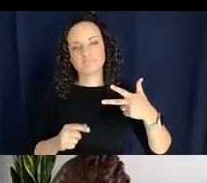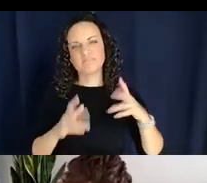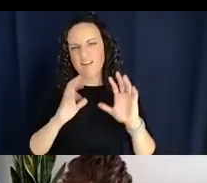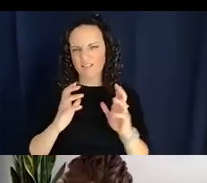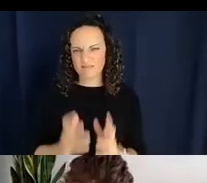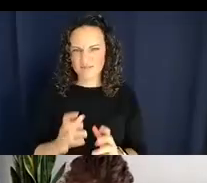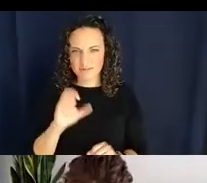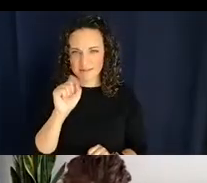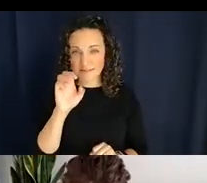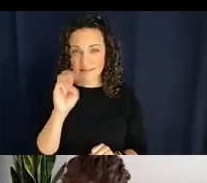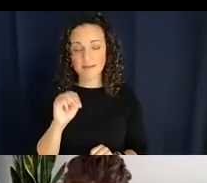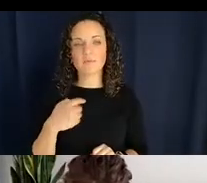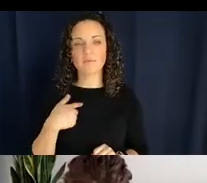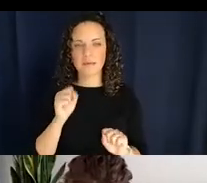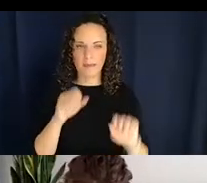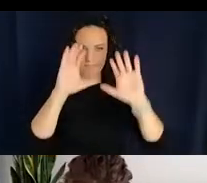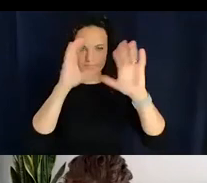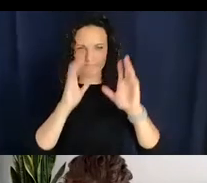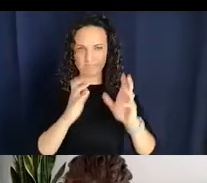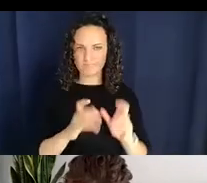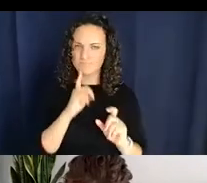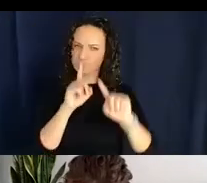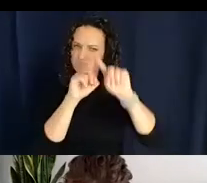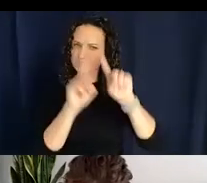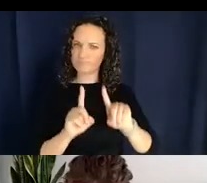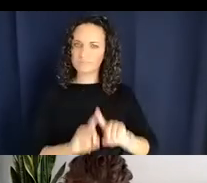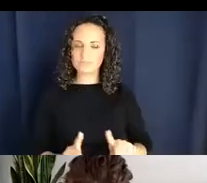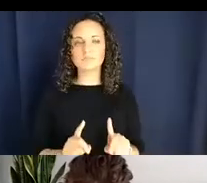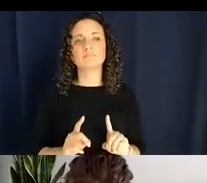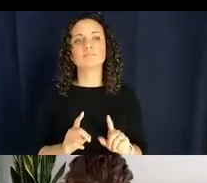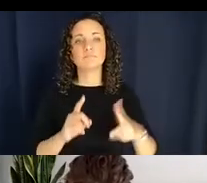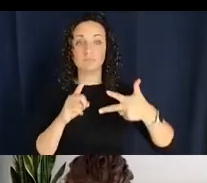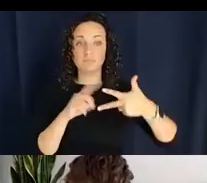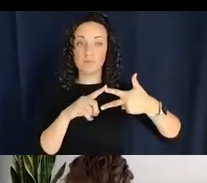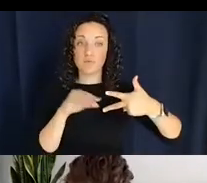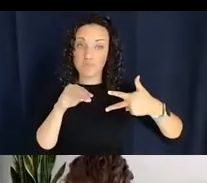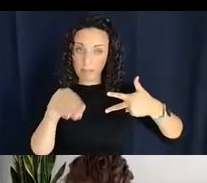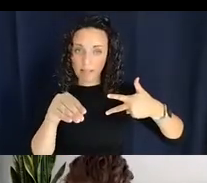three-way distinction here and we can include the propel type and the free flight type.